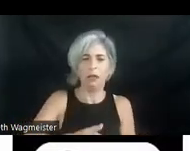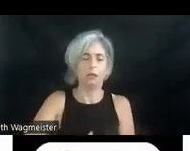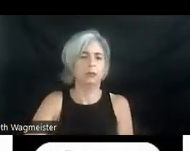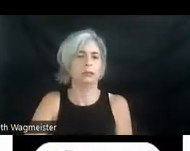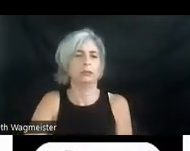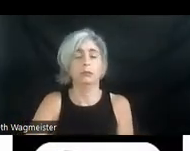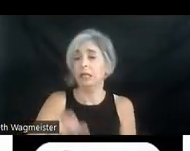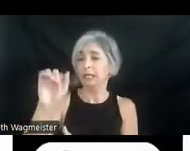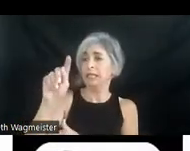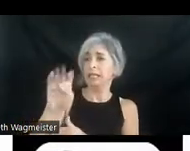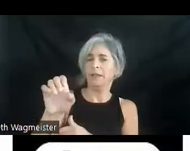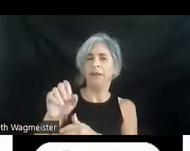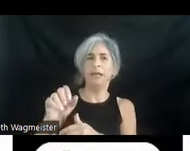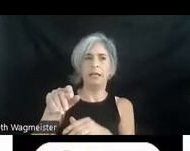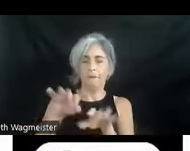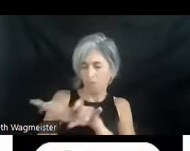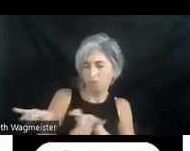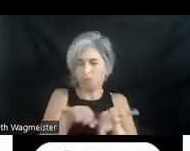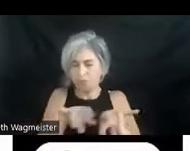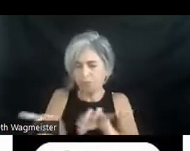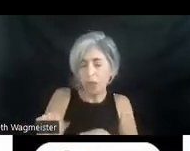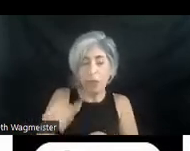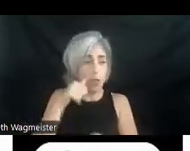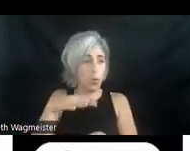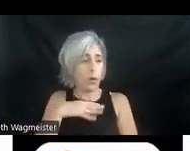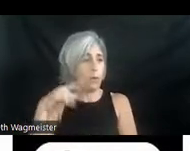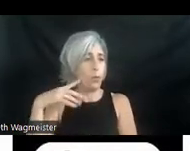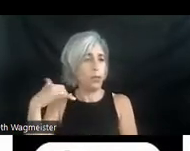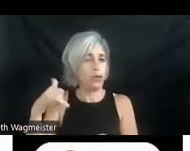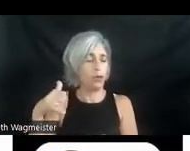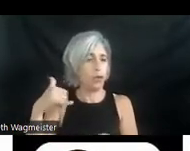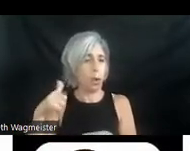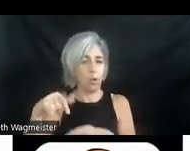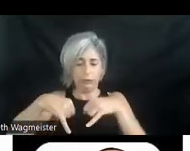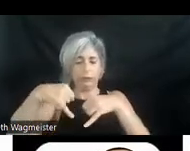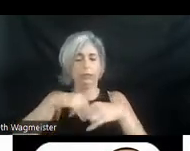fingers slap the keys. The women in gold heels wears brass knuckles on her necklace. Now our view